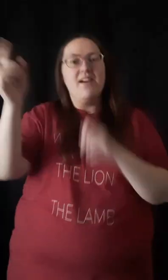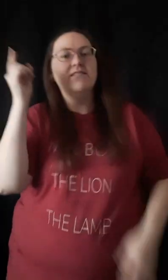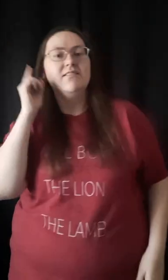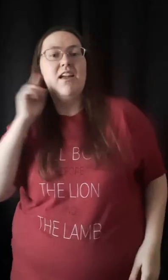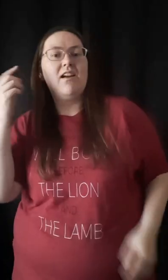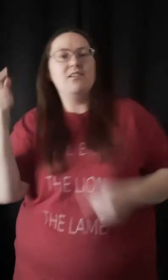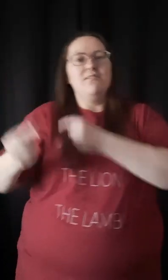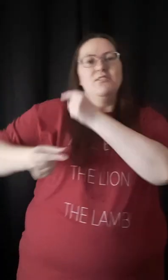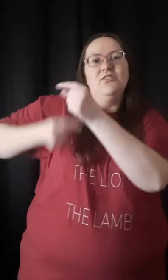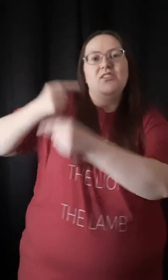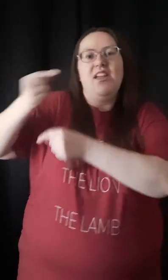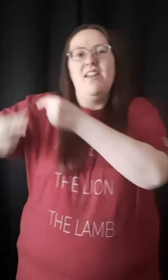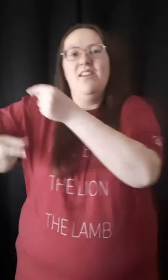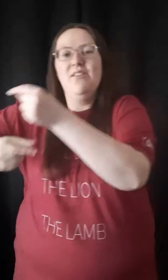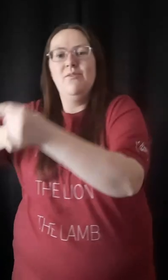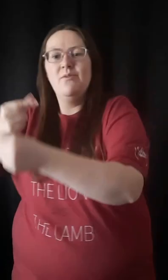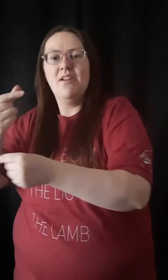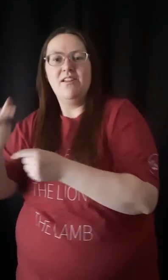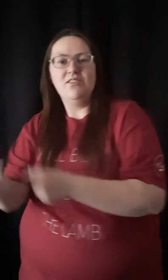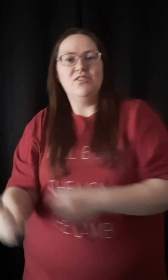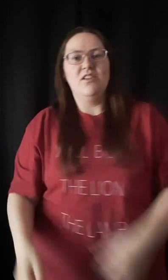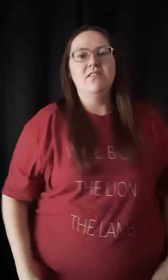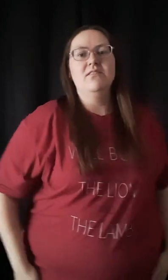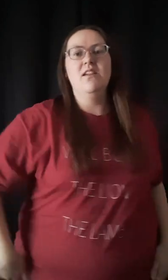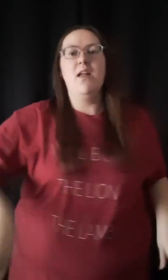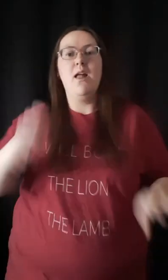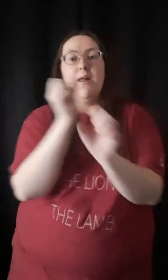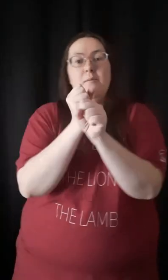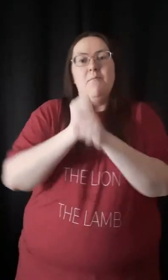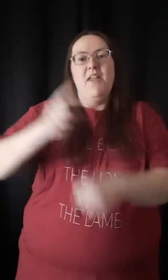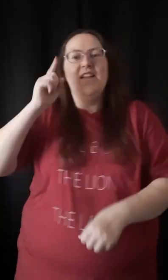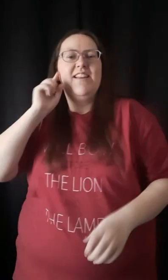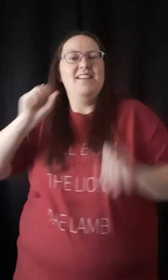Hear the sound of the generations